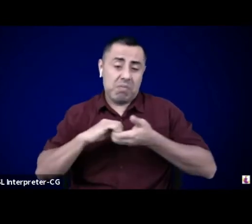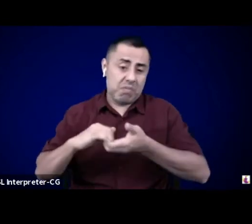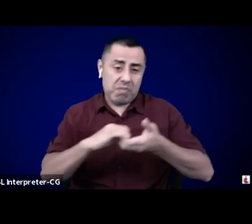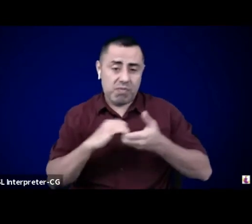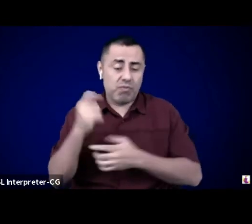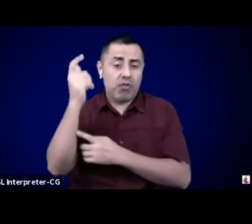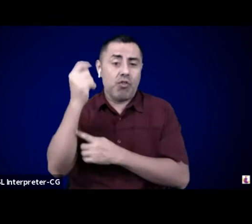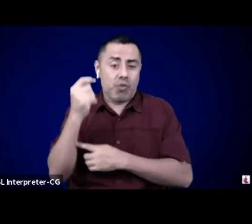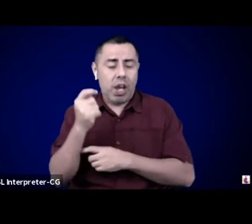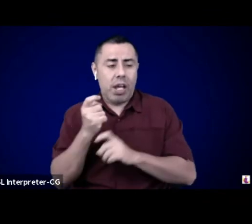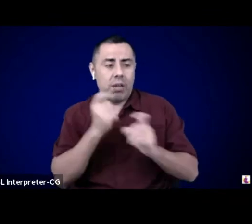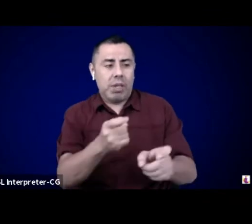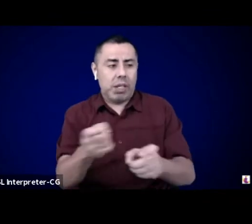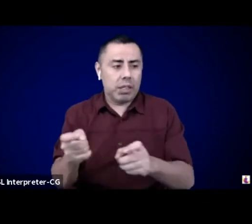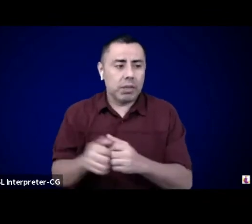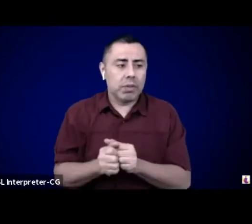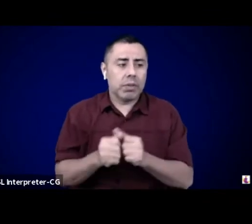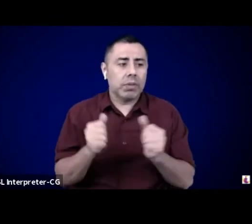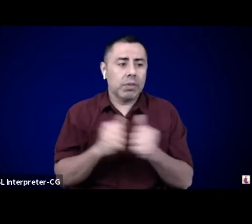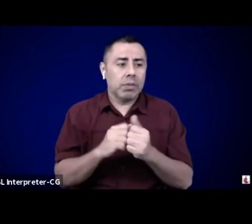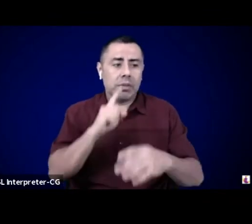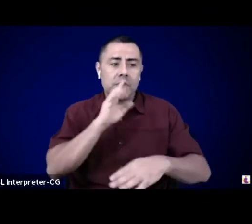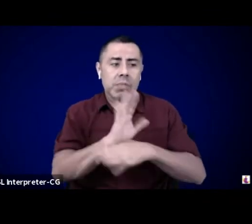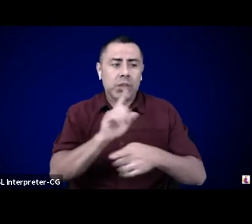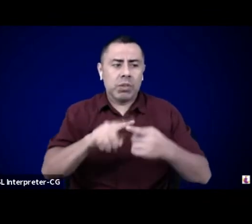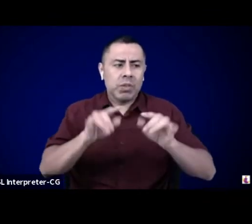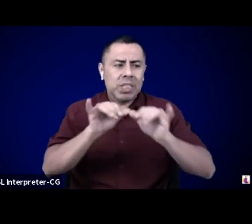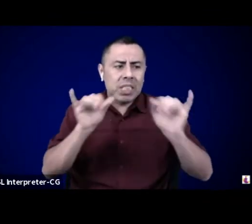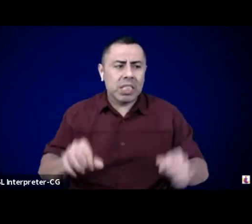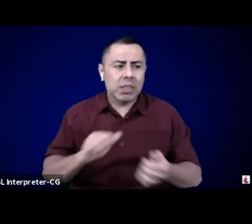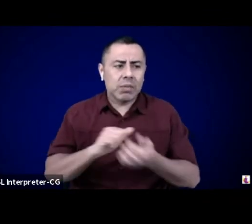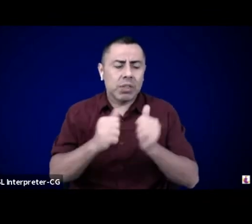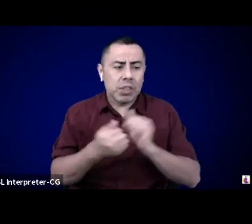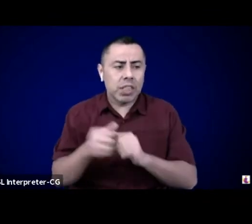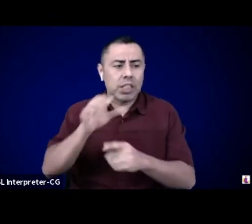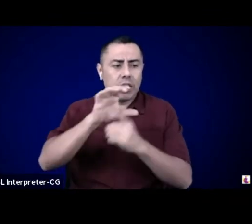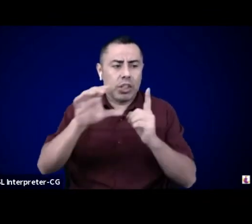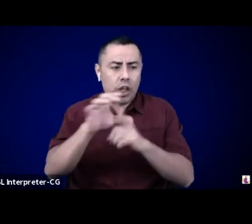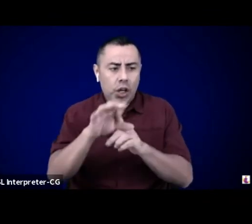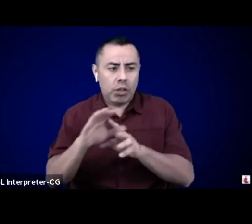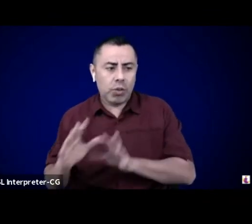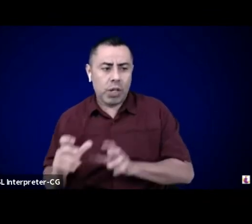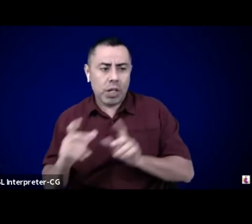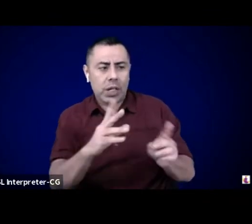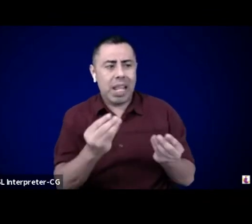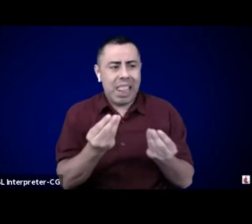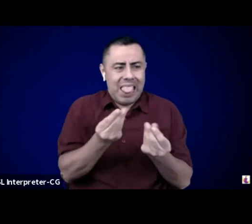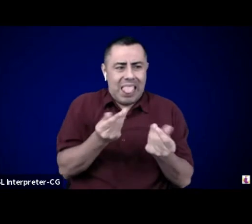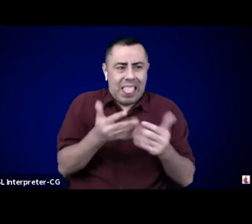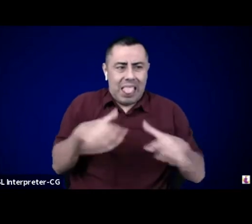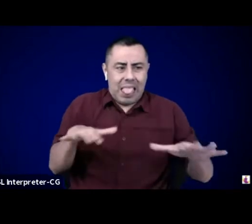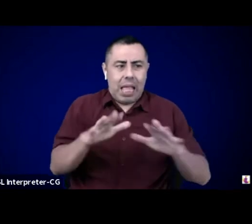cultural restoration, and the Land Back movement. Land Back means much more